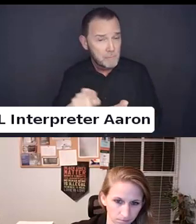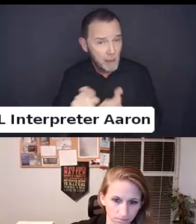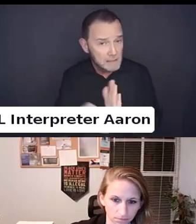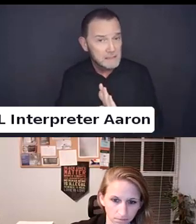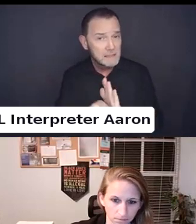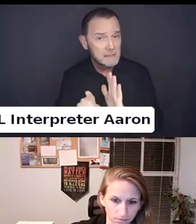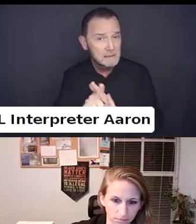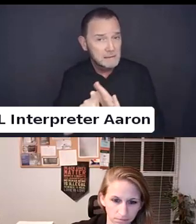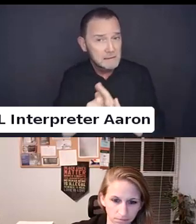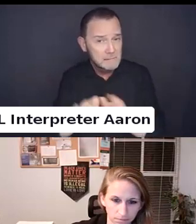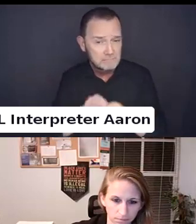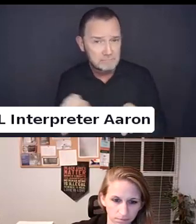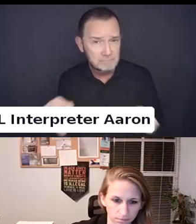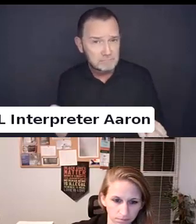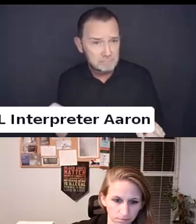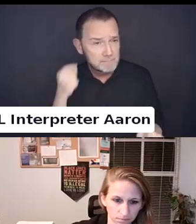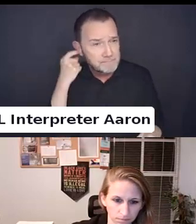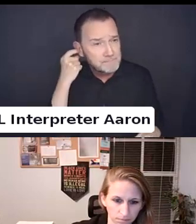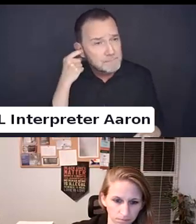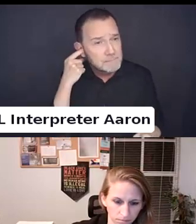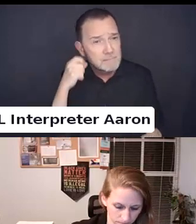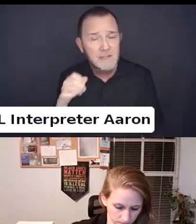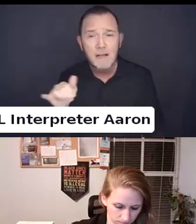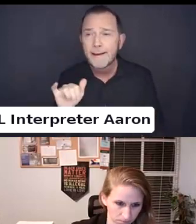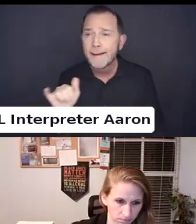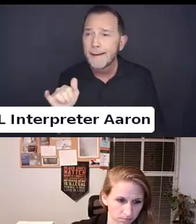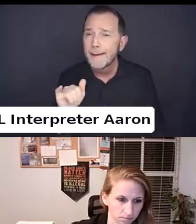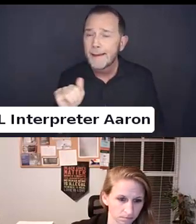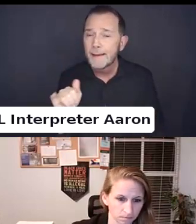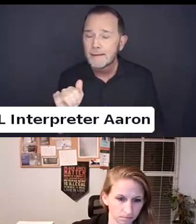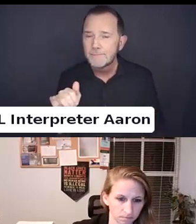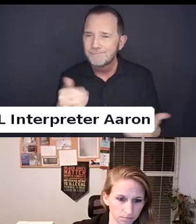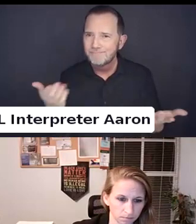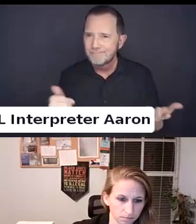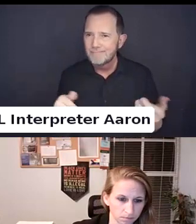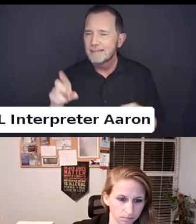Regarding the intersection between those two?